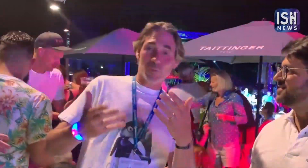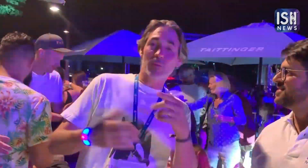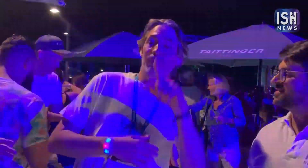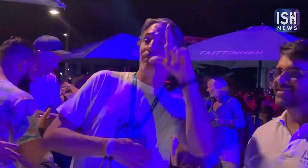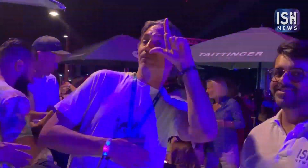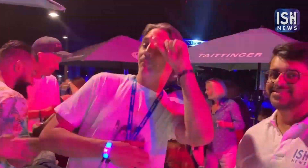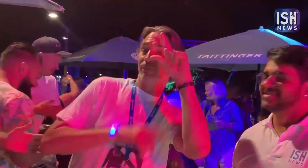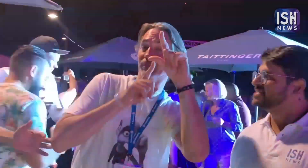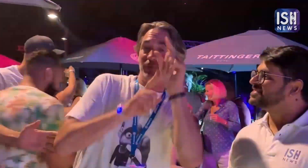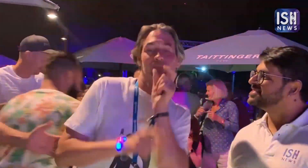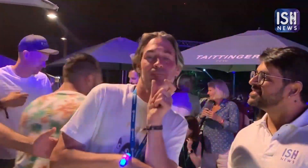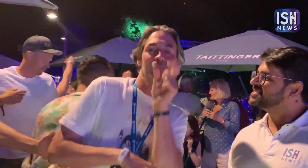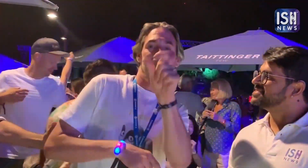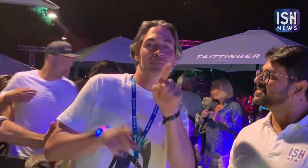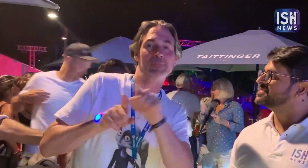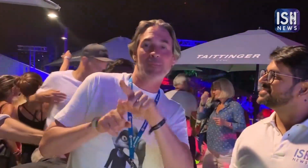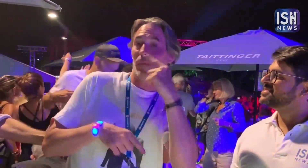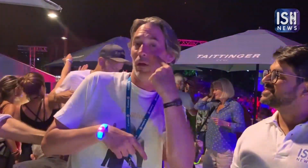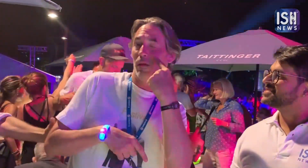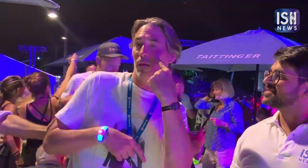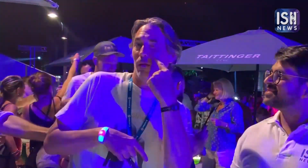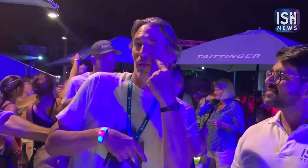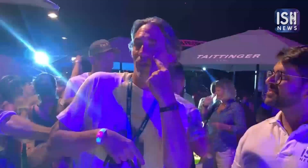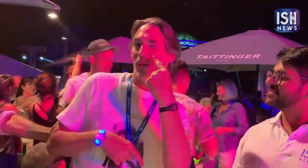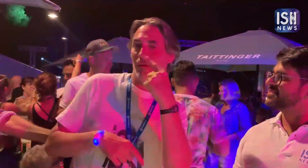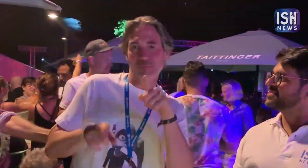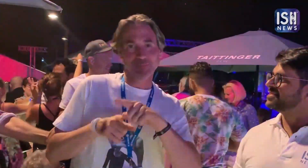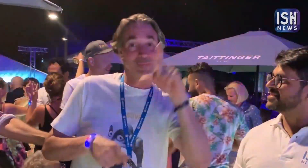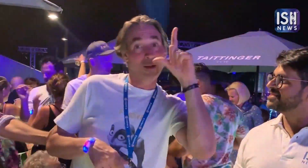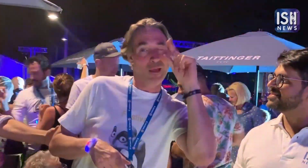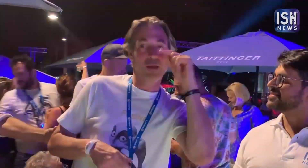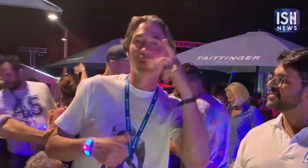The Sign is actually a wink.